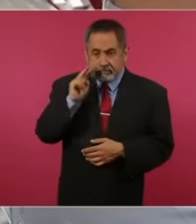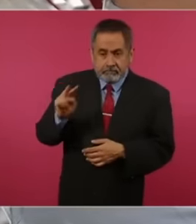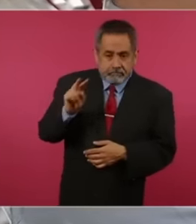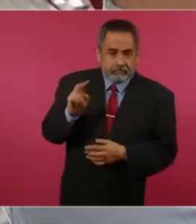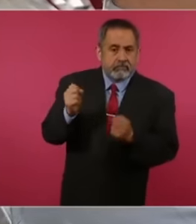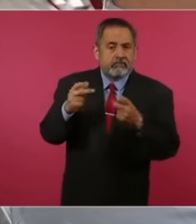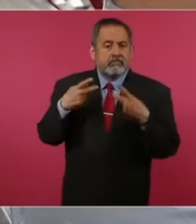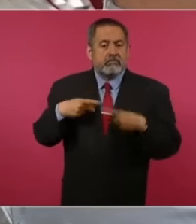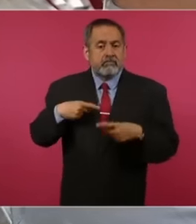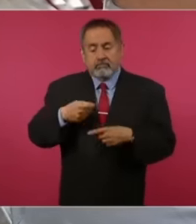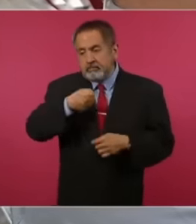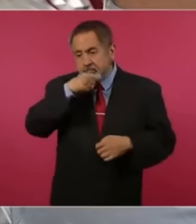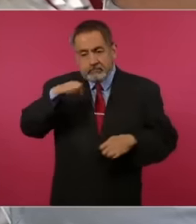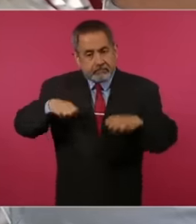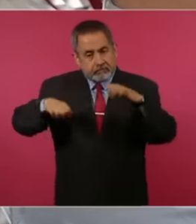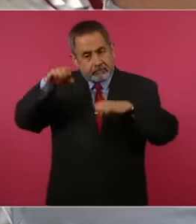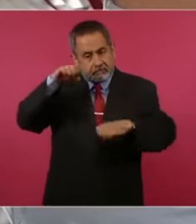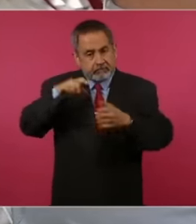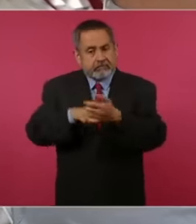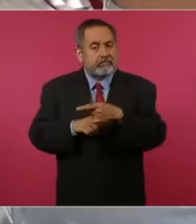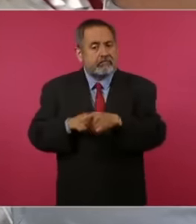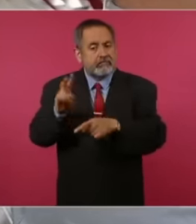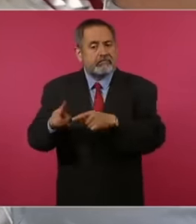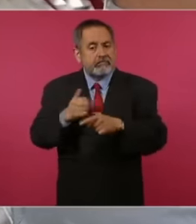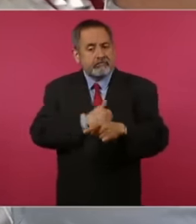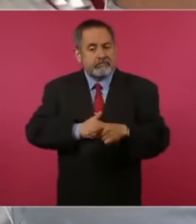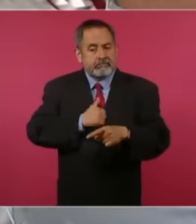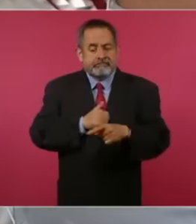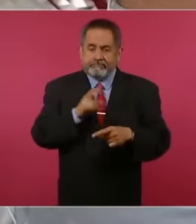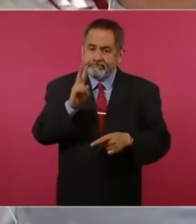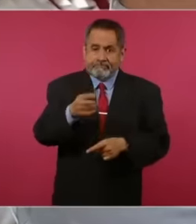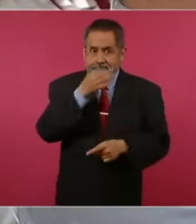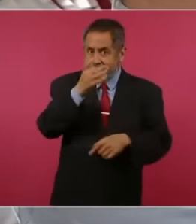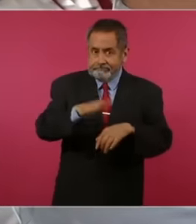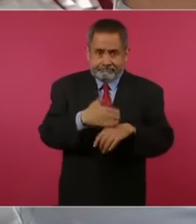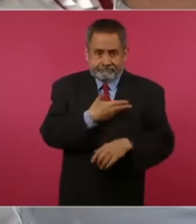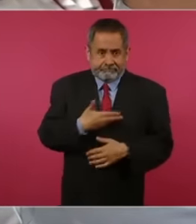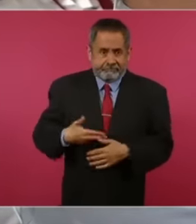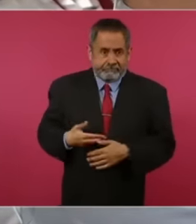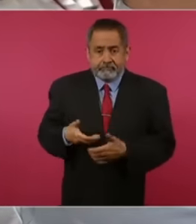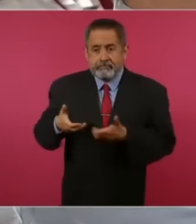elderly people who Unfortunately, Mr. President, they are on the streets because maybe